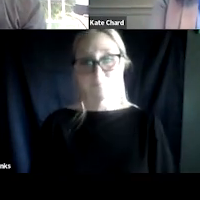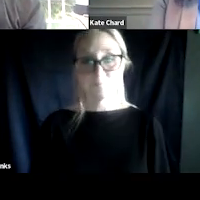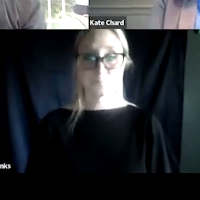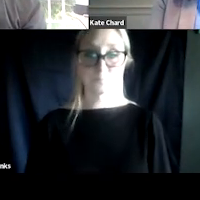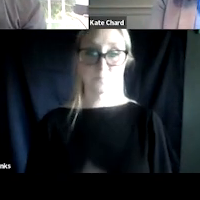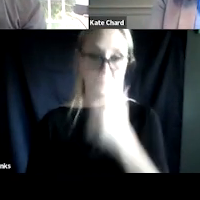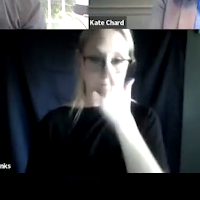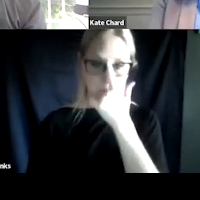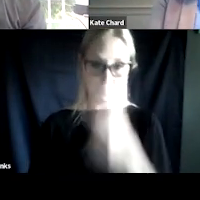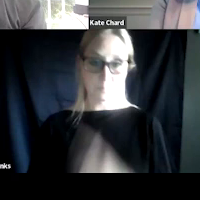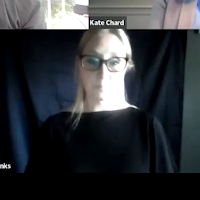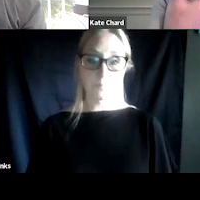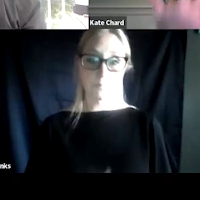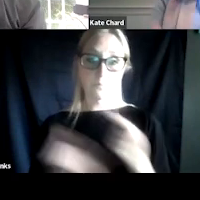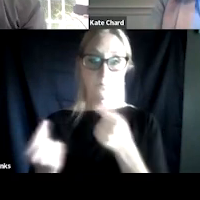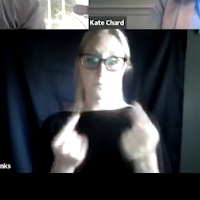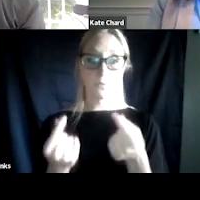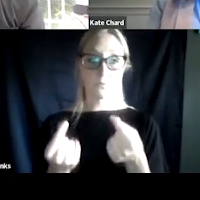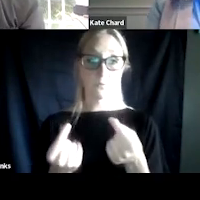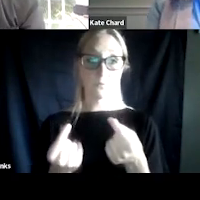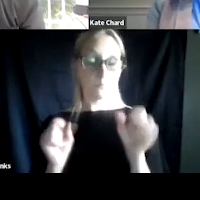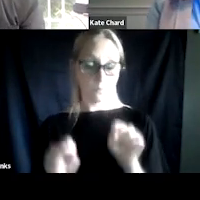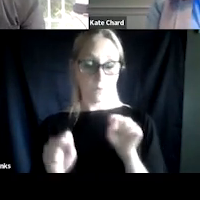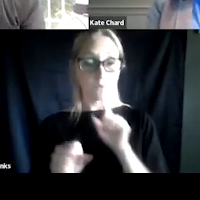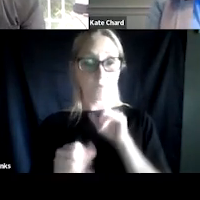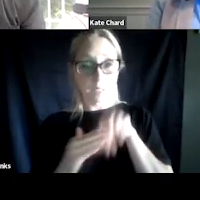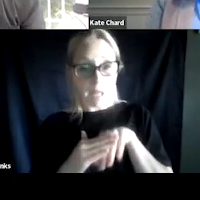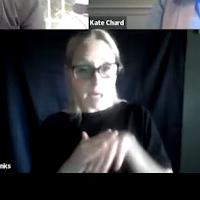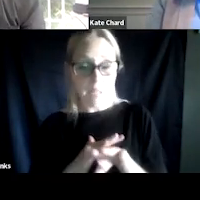So what we can do is really get into the therapies more effectively.